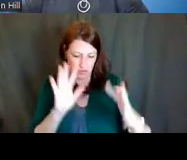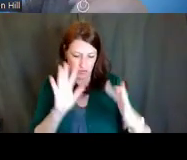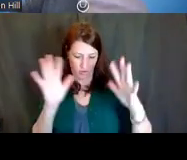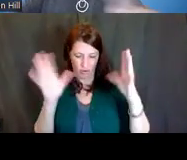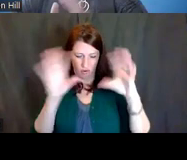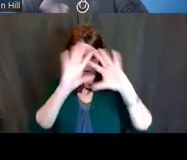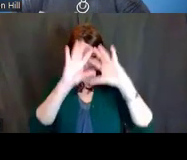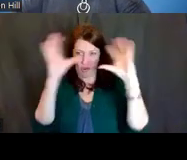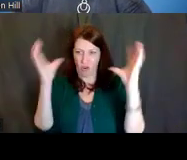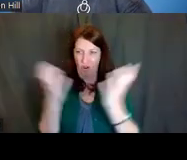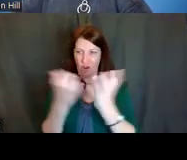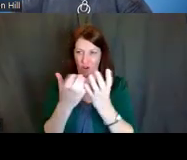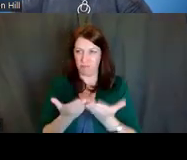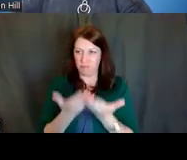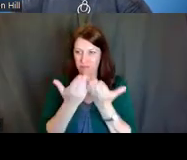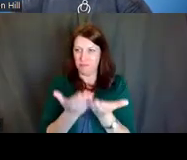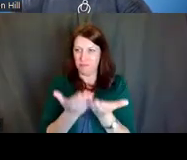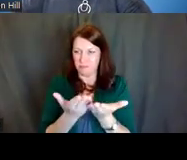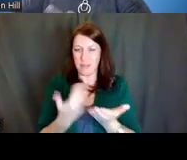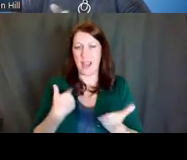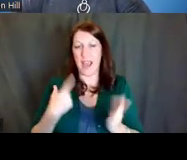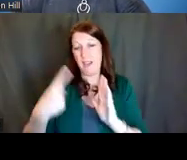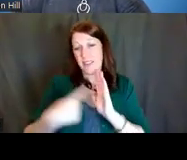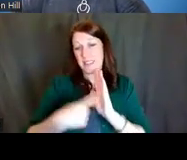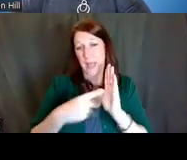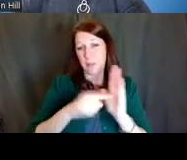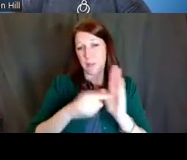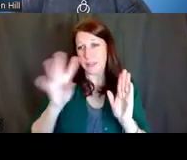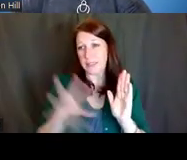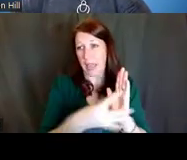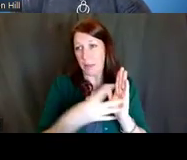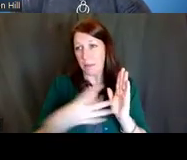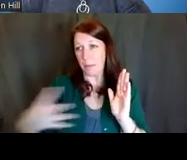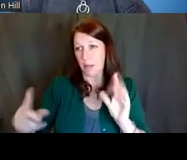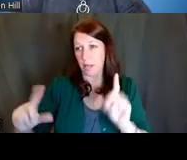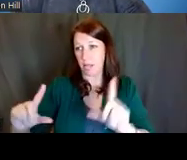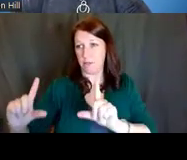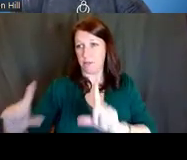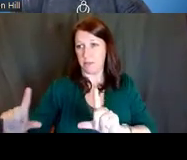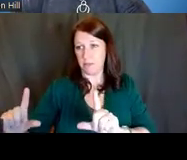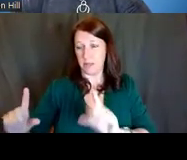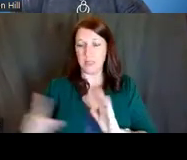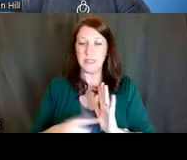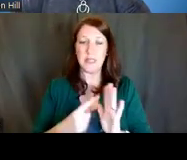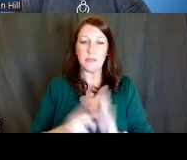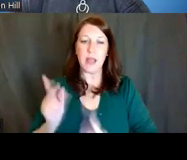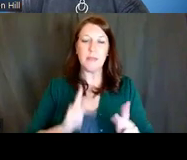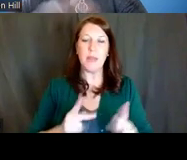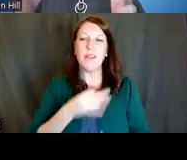I have a sample table in the bottom right; sometimes when people ask for technical assistance, I say,